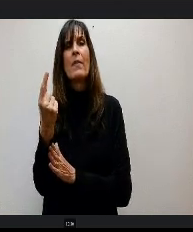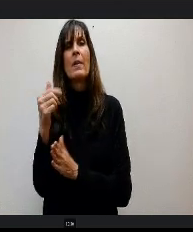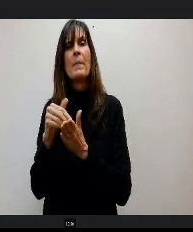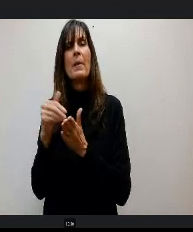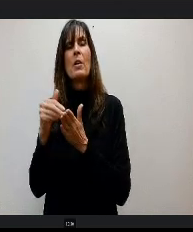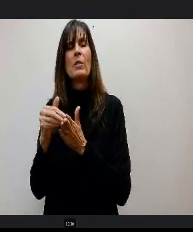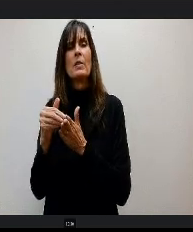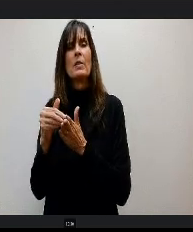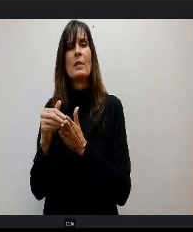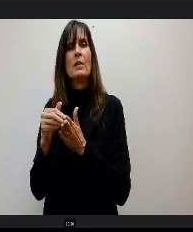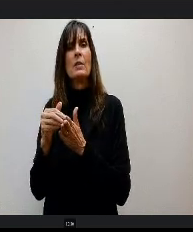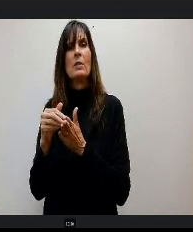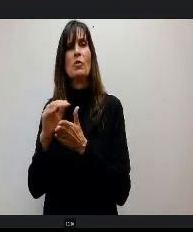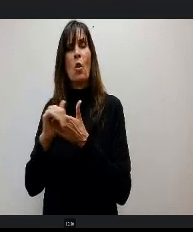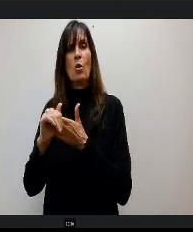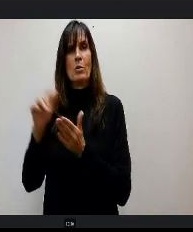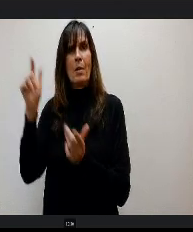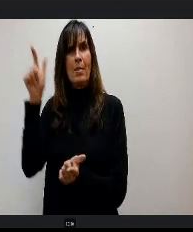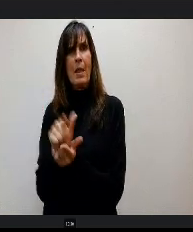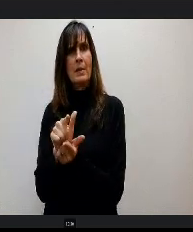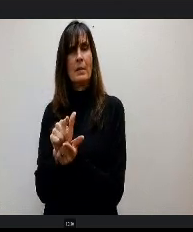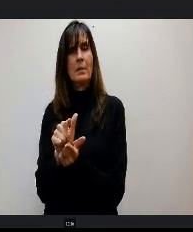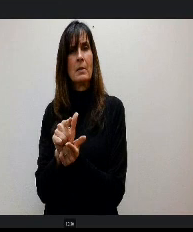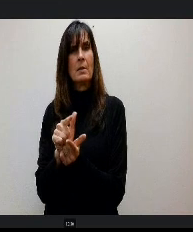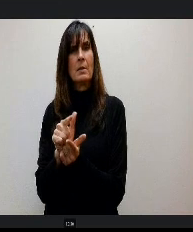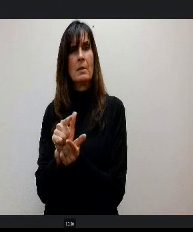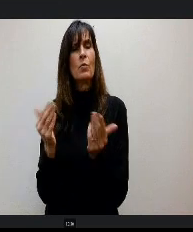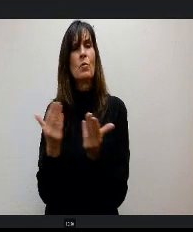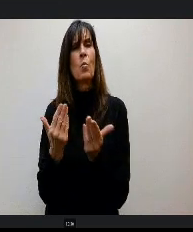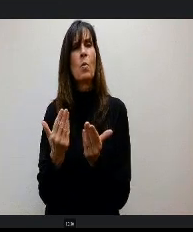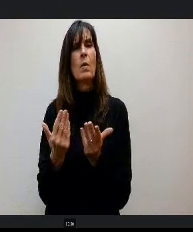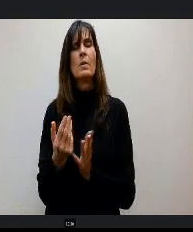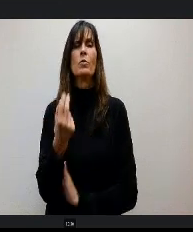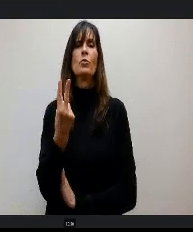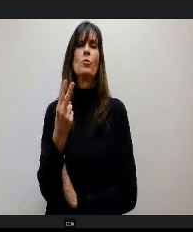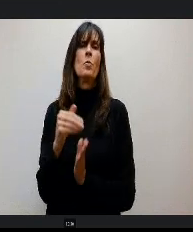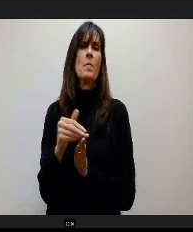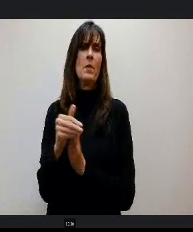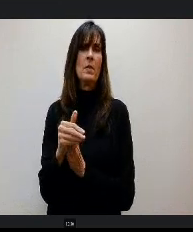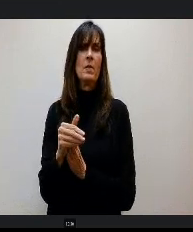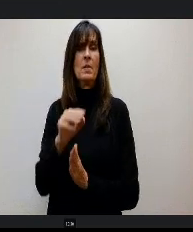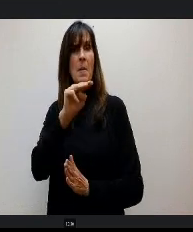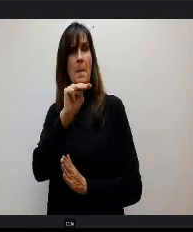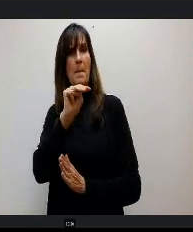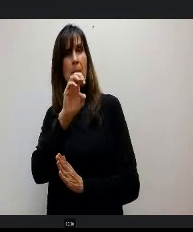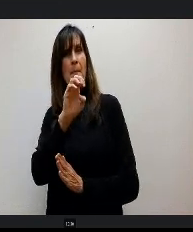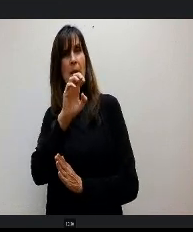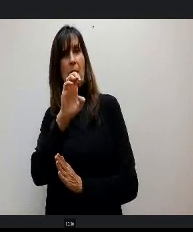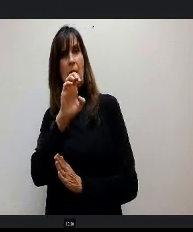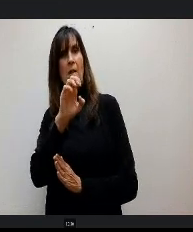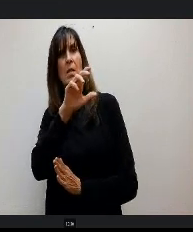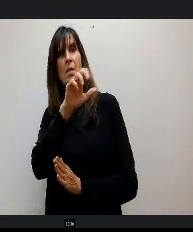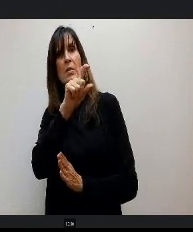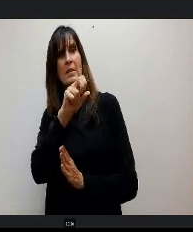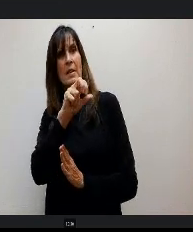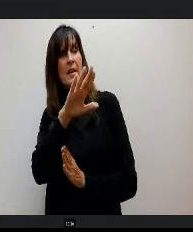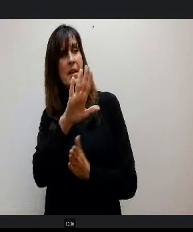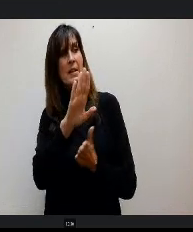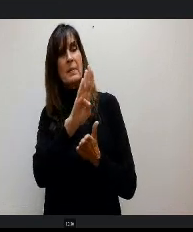on. That is significant. So then when you look at McCluskey bill, that's the first place we go, right? What is our